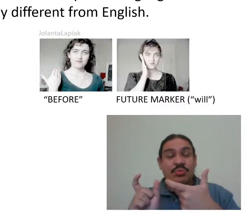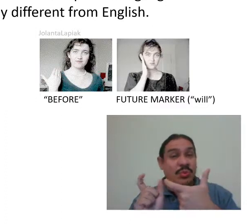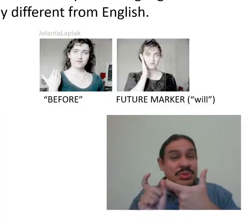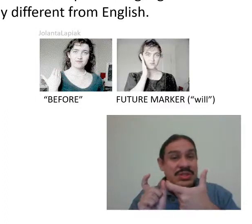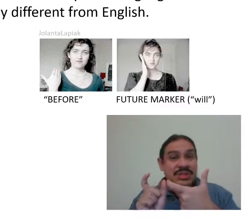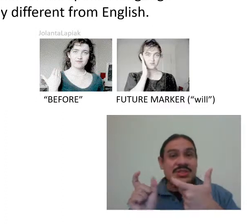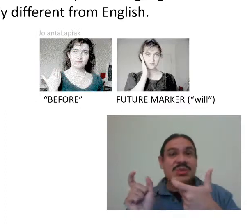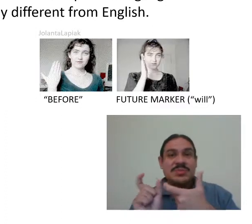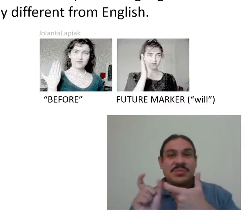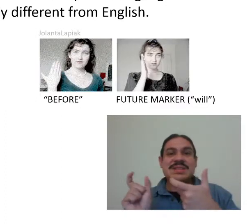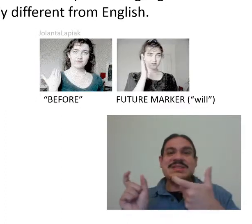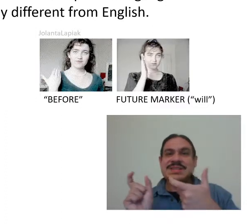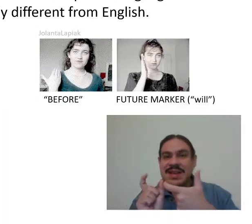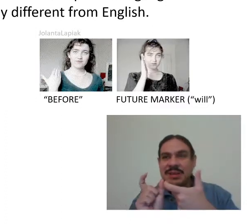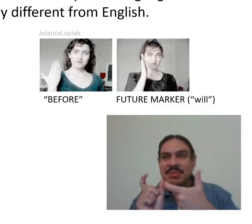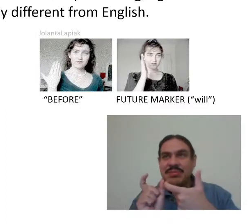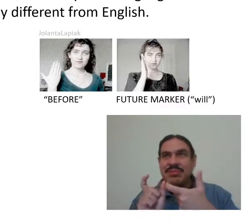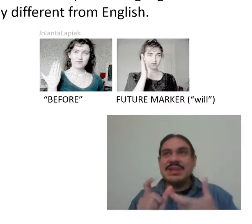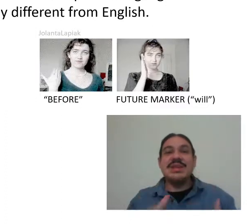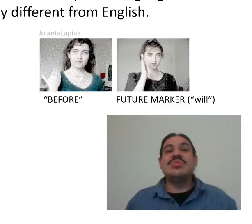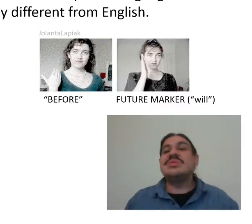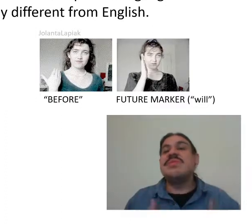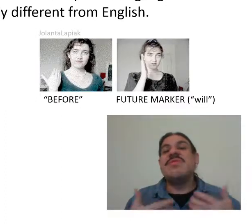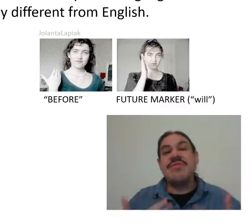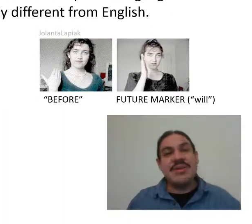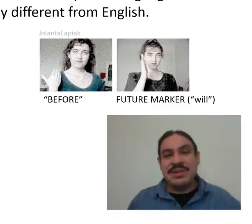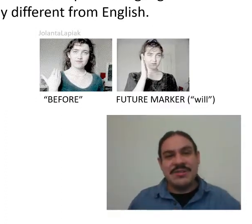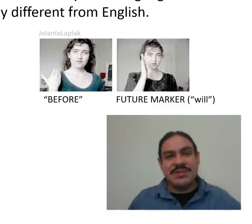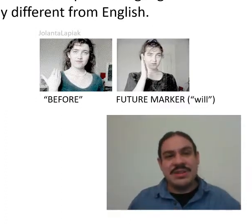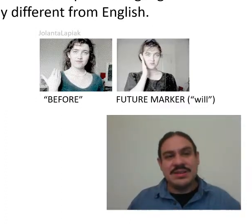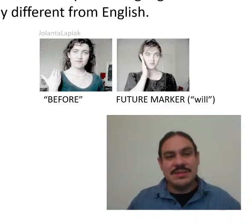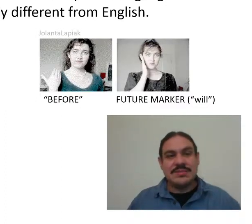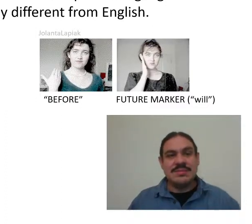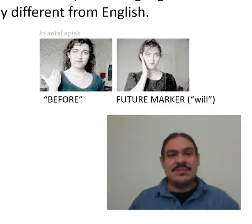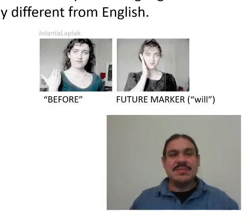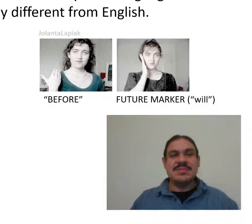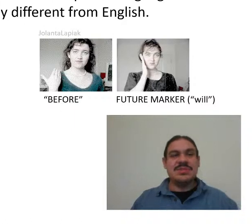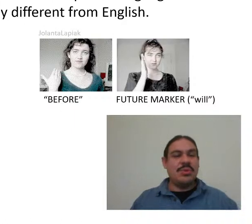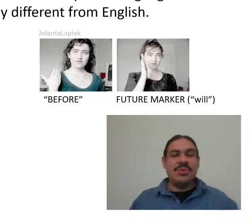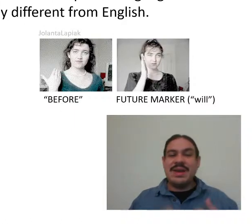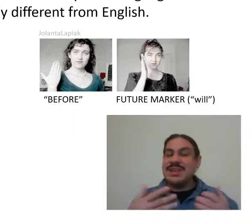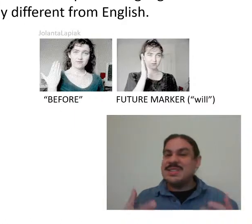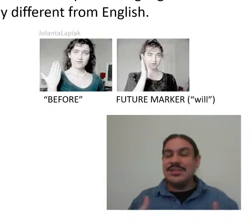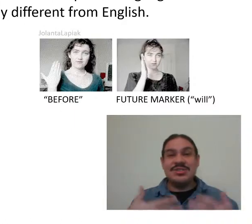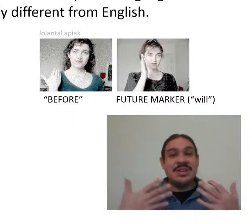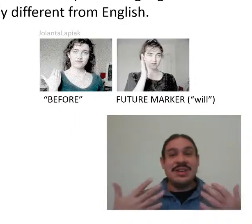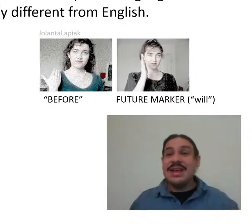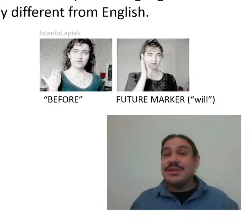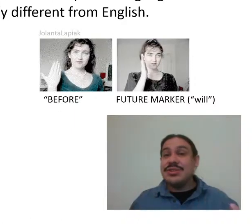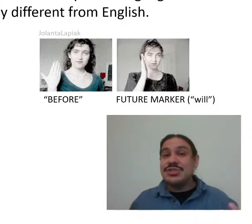roots to express time, but they use them very differently. So ASL is not English